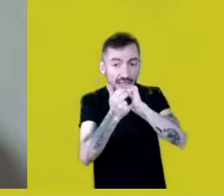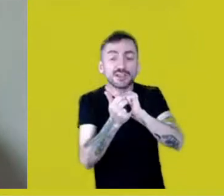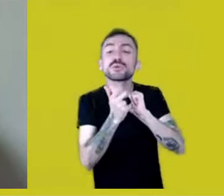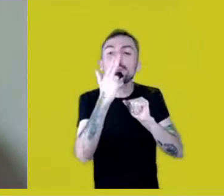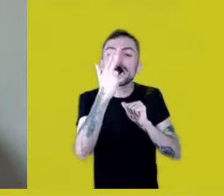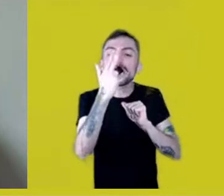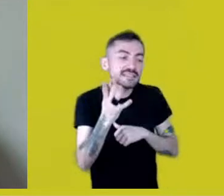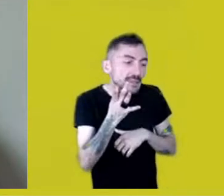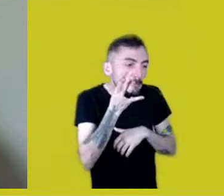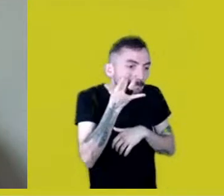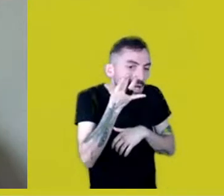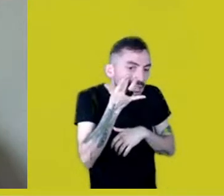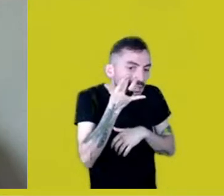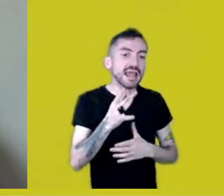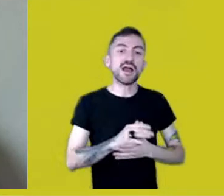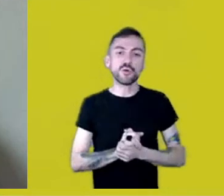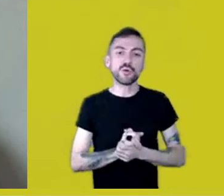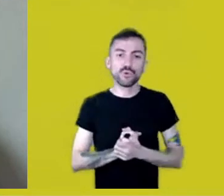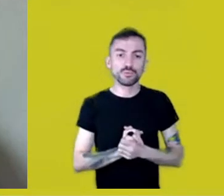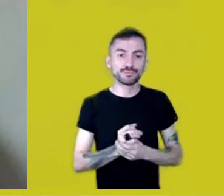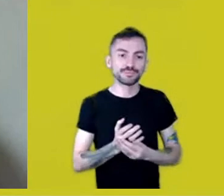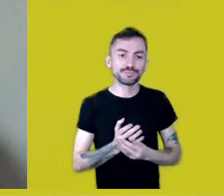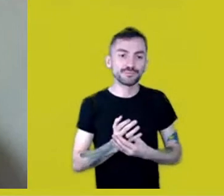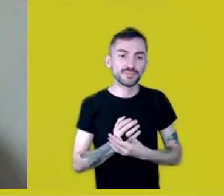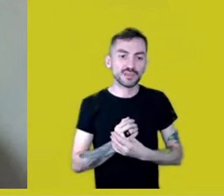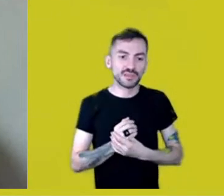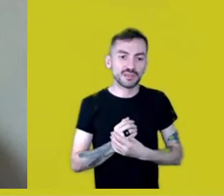And what we have in the last century